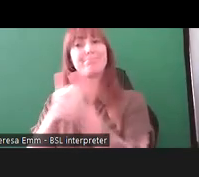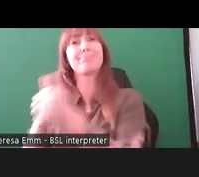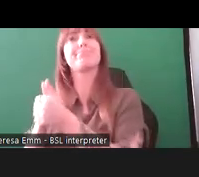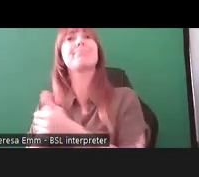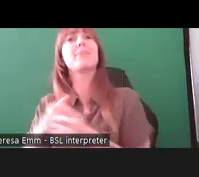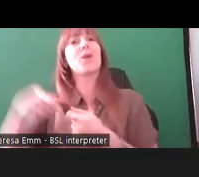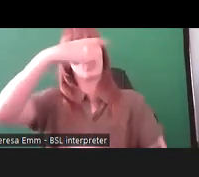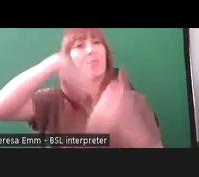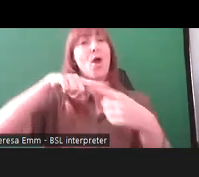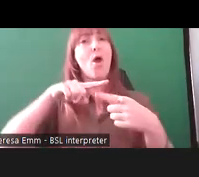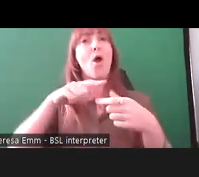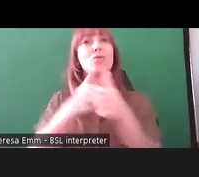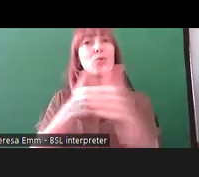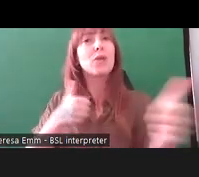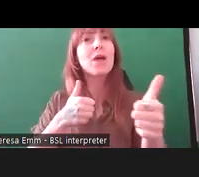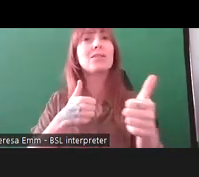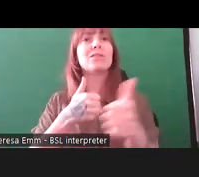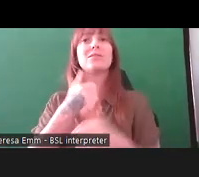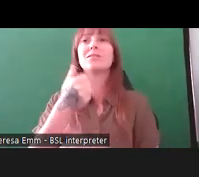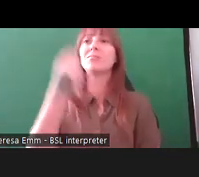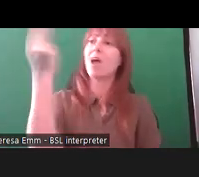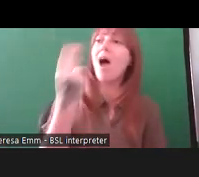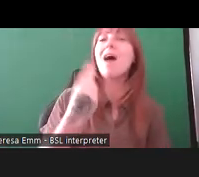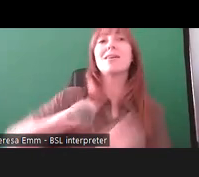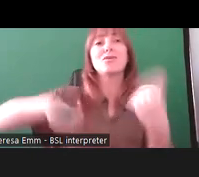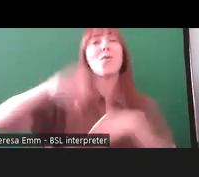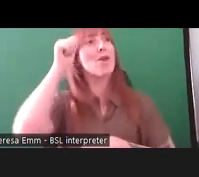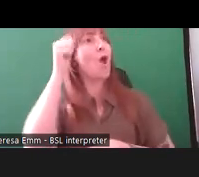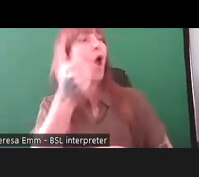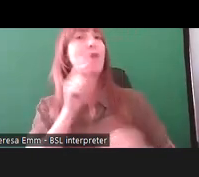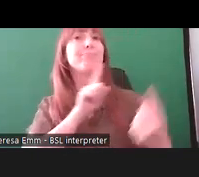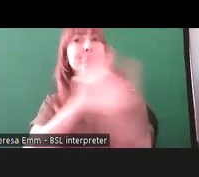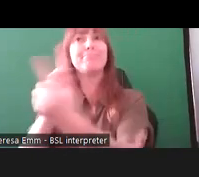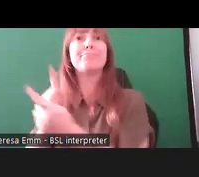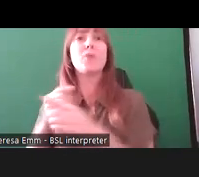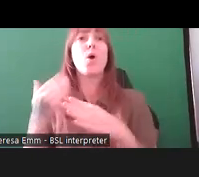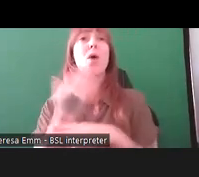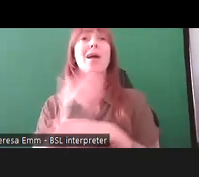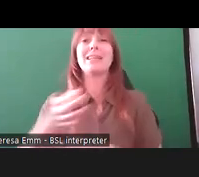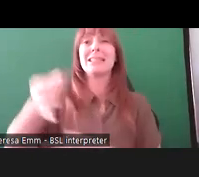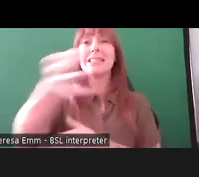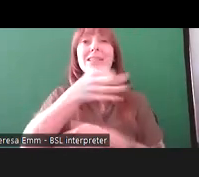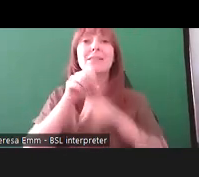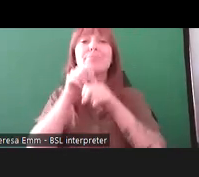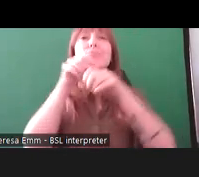and artists and people that we knew that were working across the city primarily. We set up